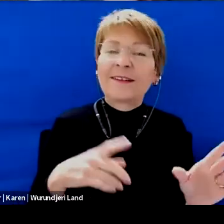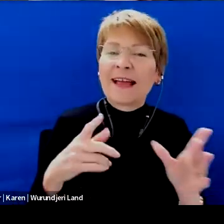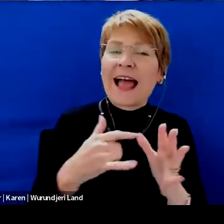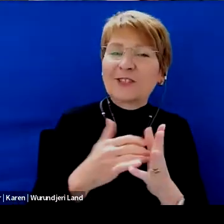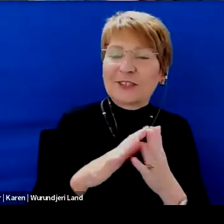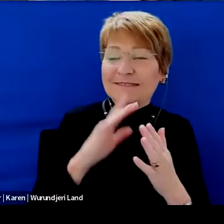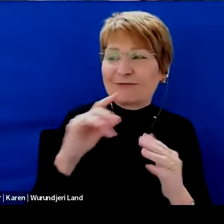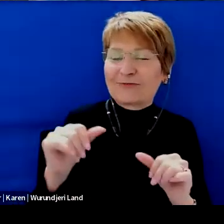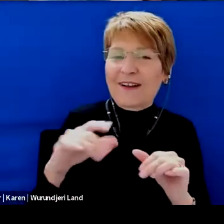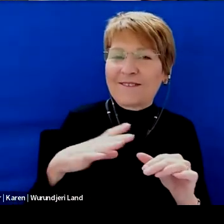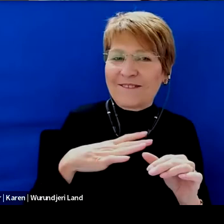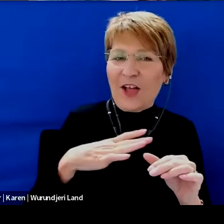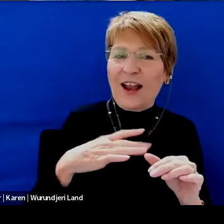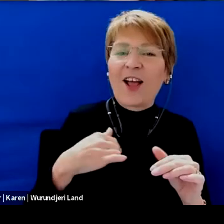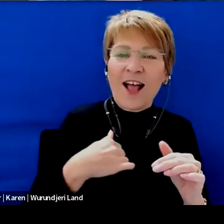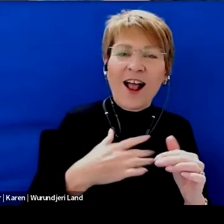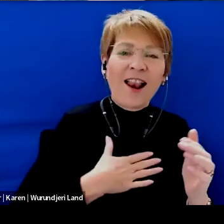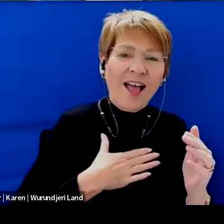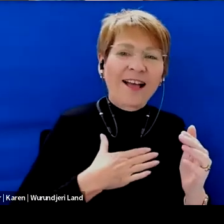As you can see I am a fan of social media.